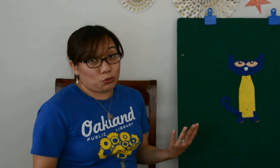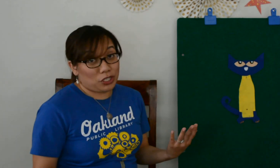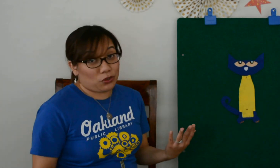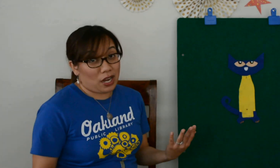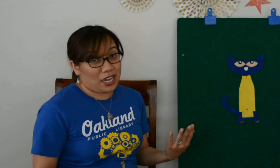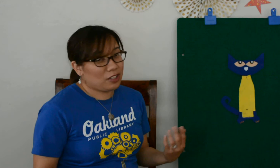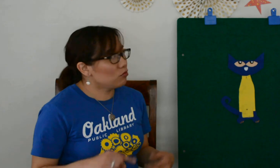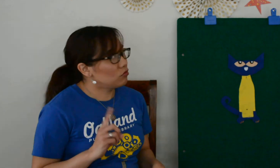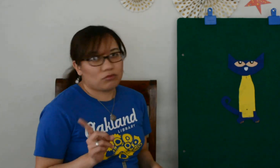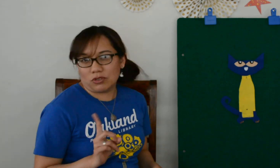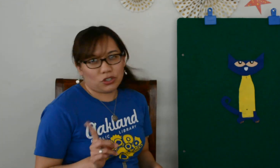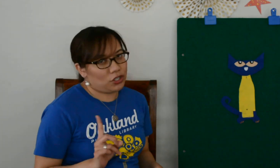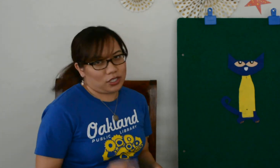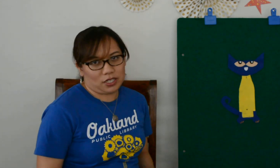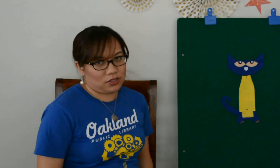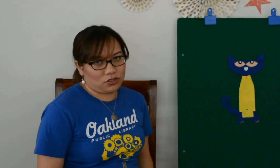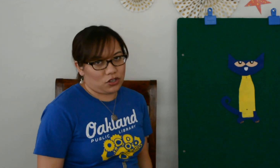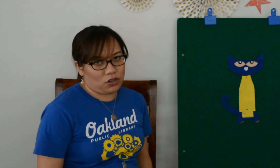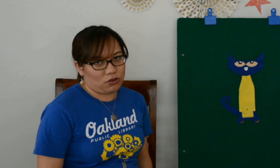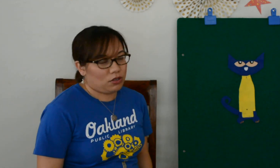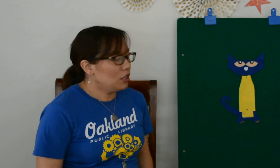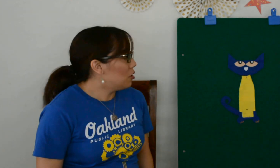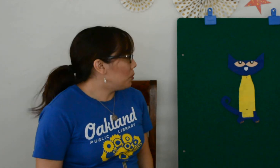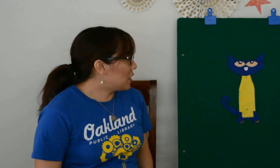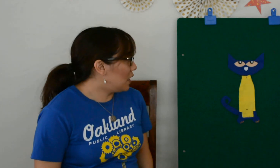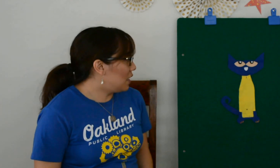we cry? Goodness no.